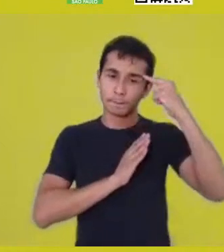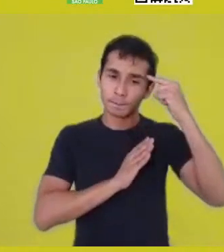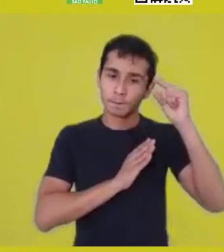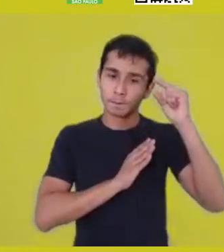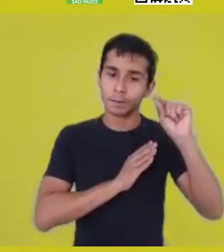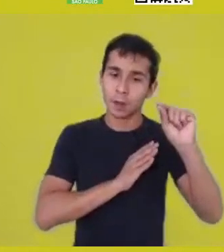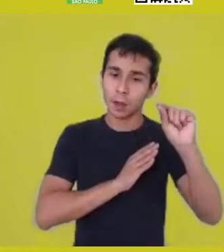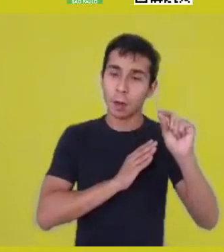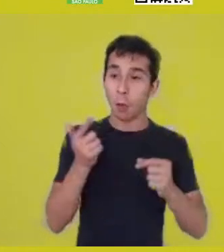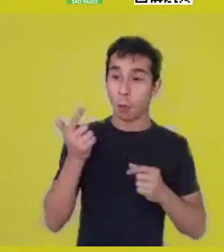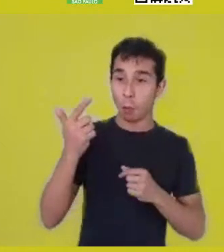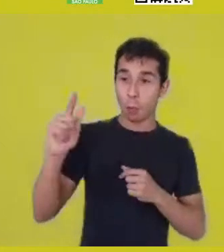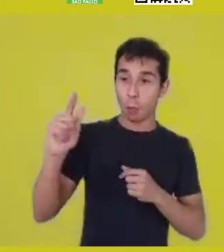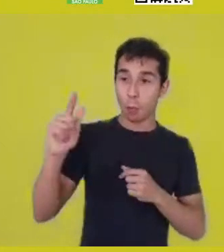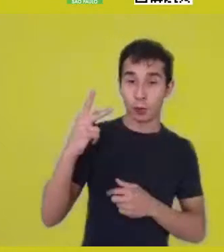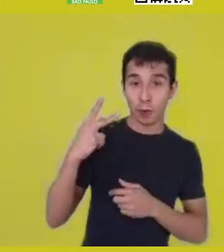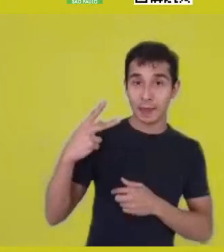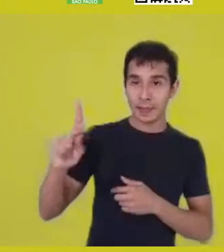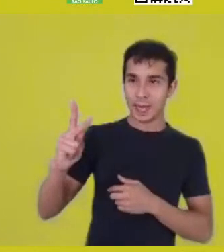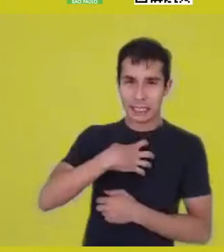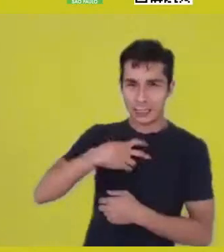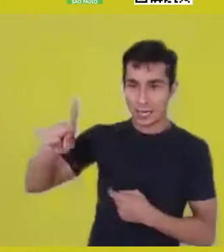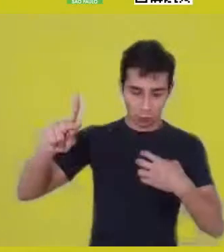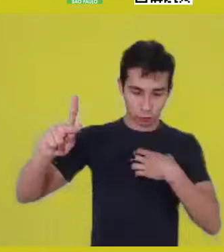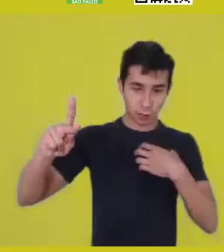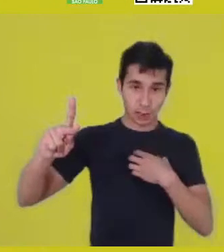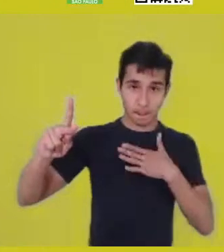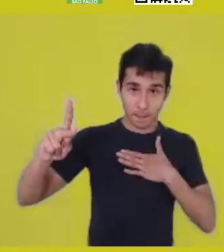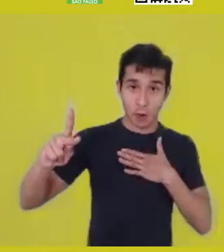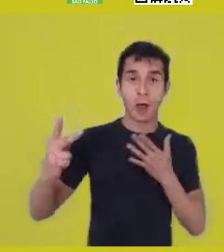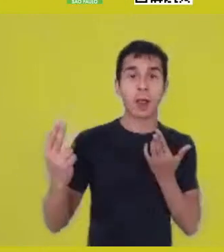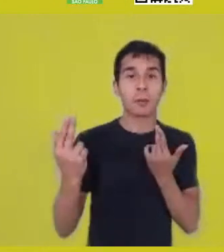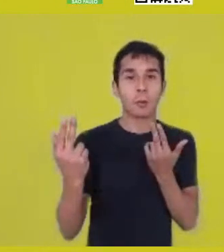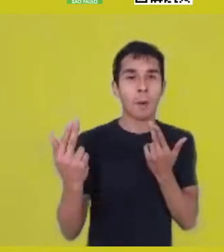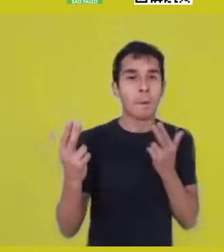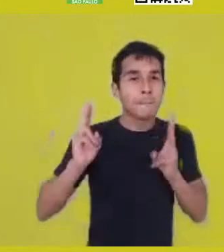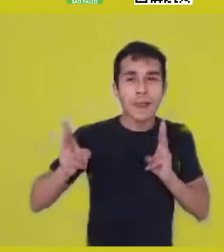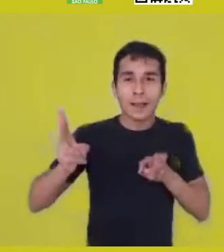So we have a sharing conception: always respecting the other from me,